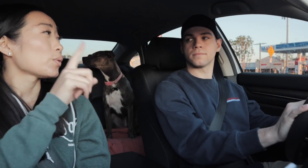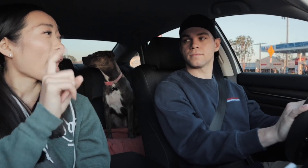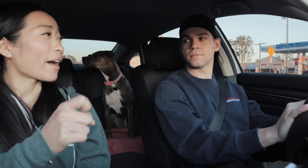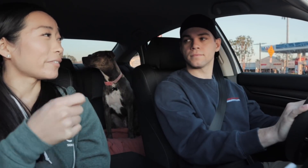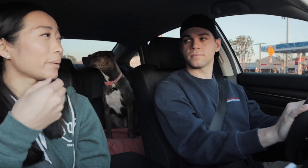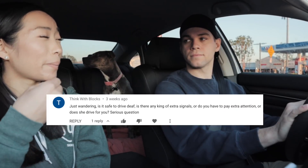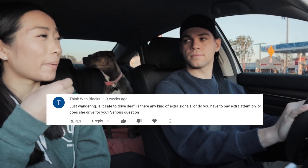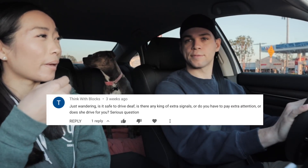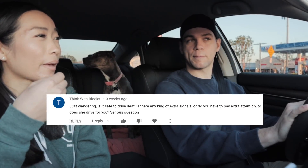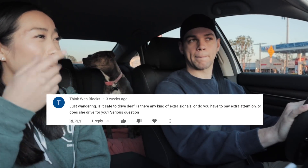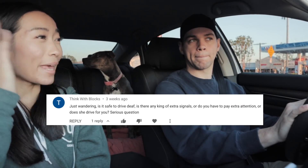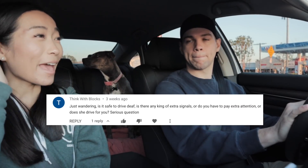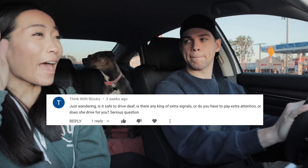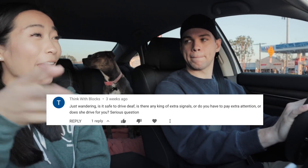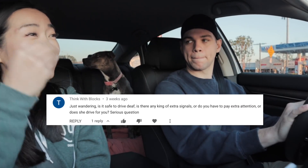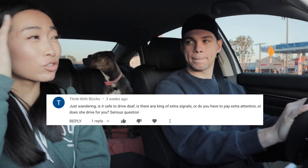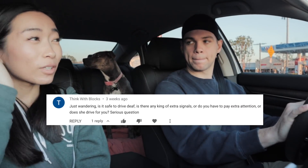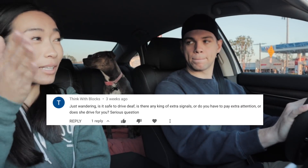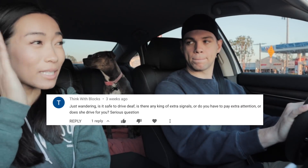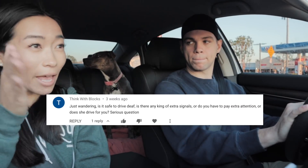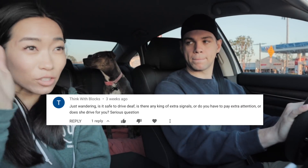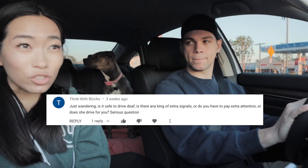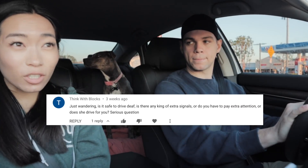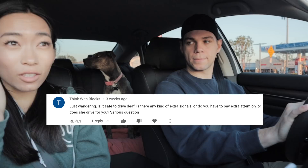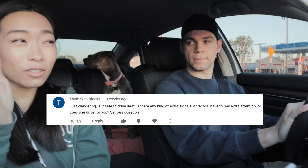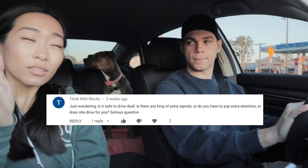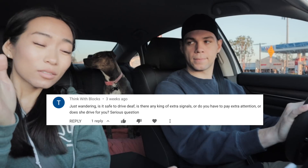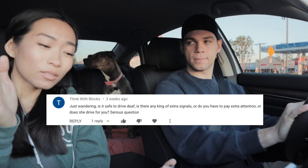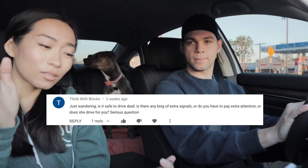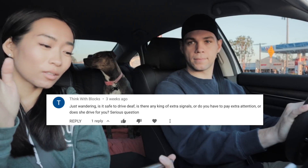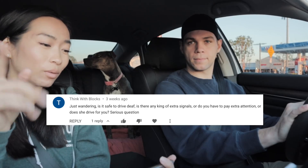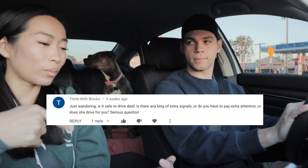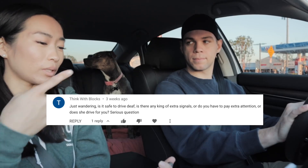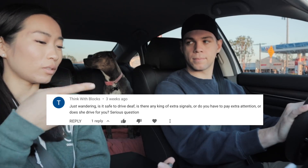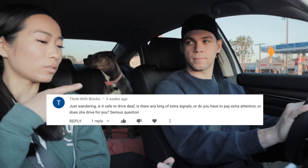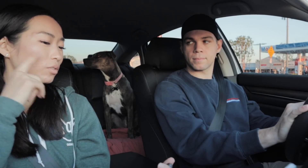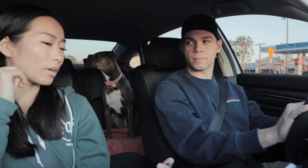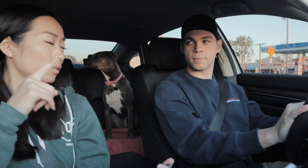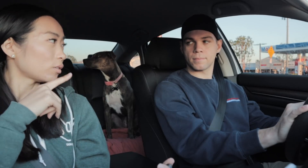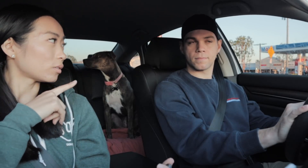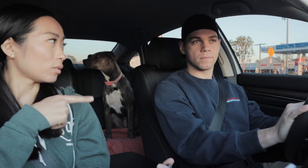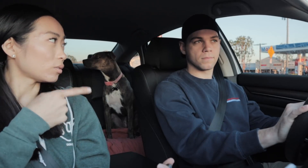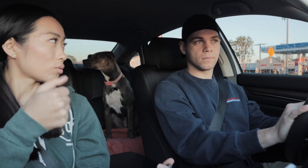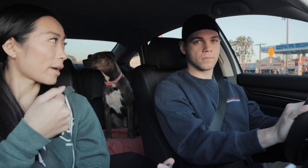E: Do you have to pay extra attention when you drive?